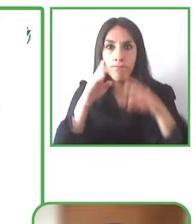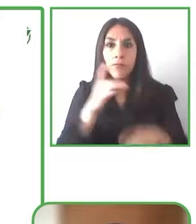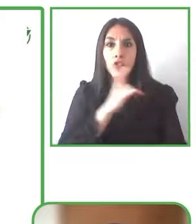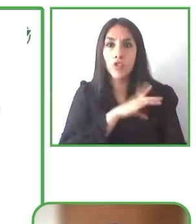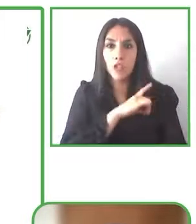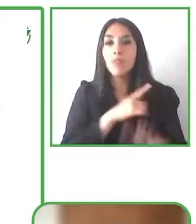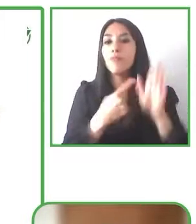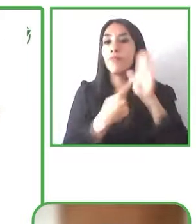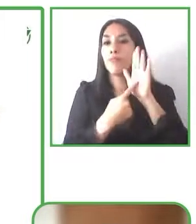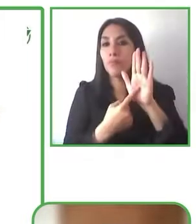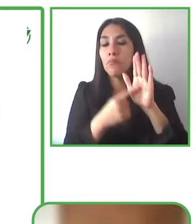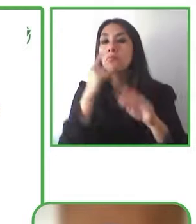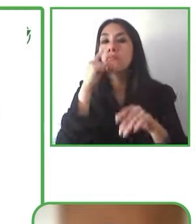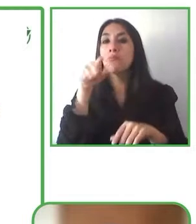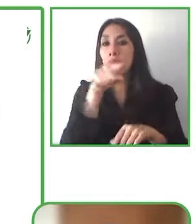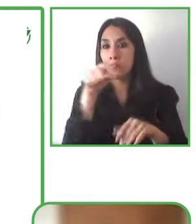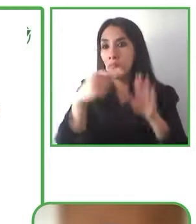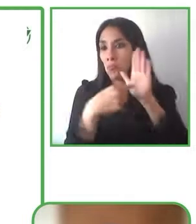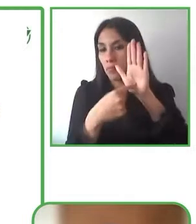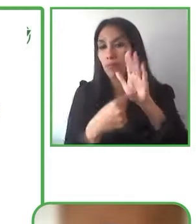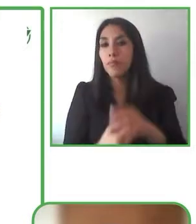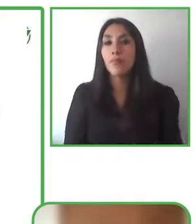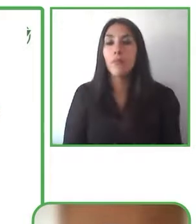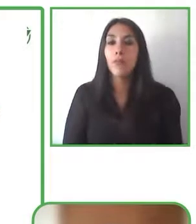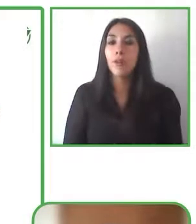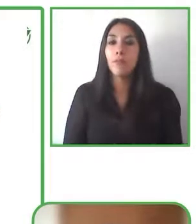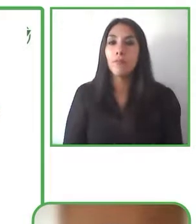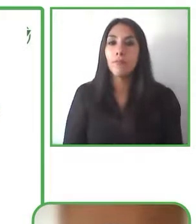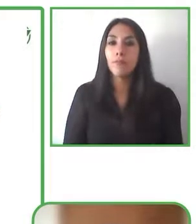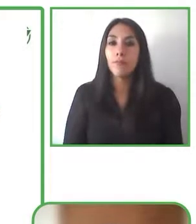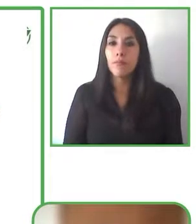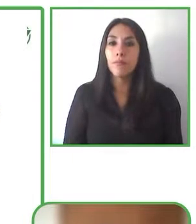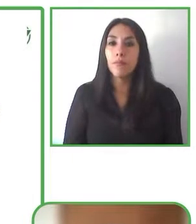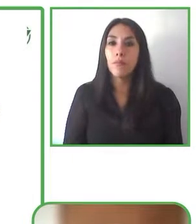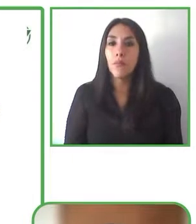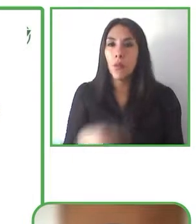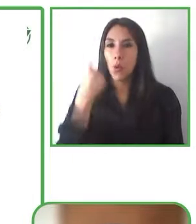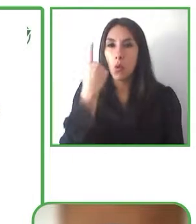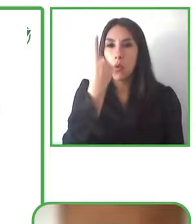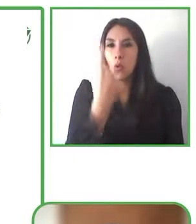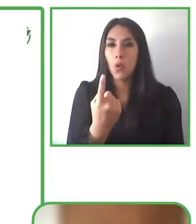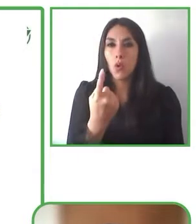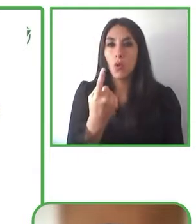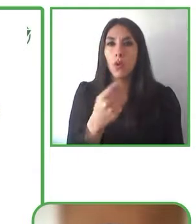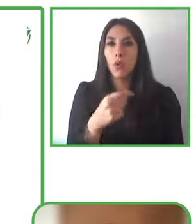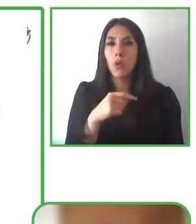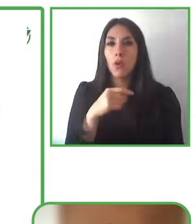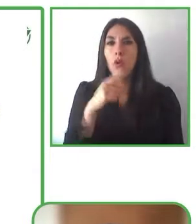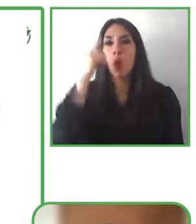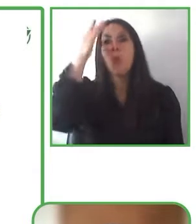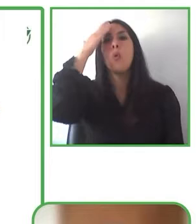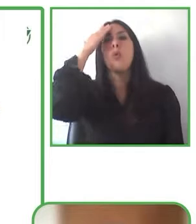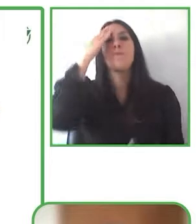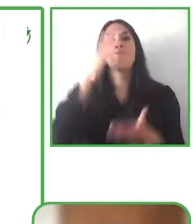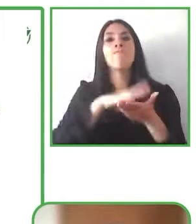presentation for you. The great question that we asked ourselves is how